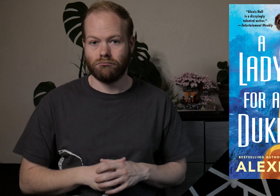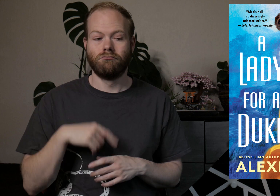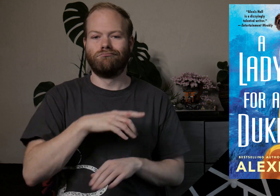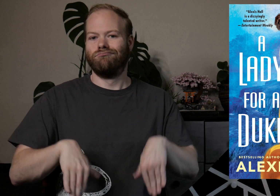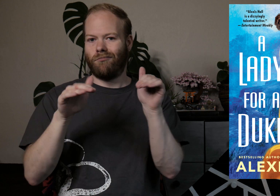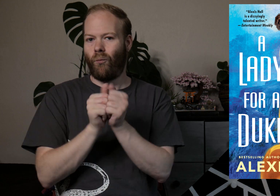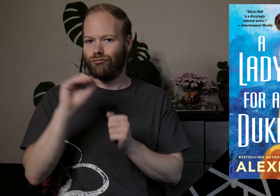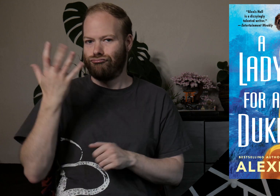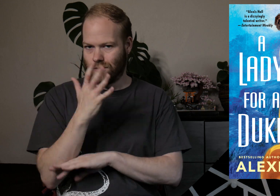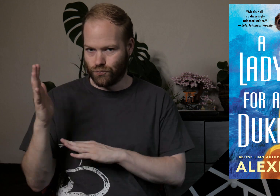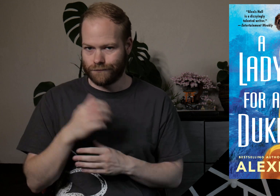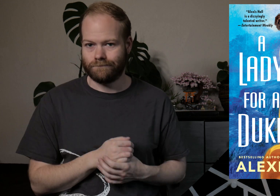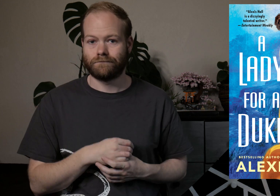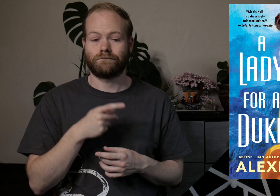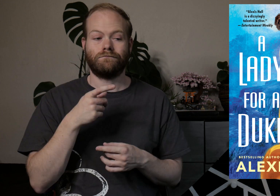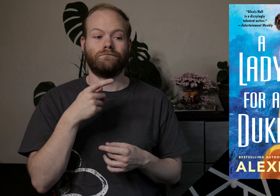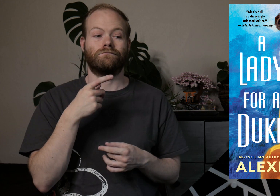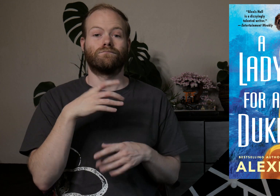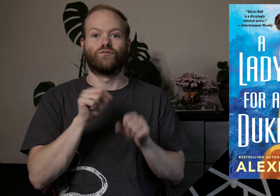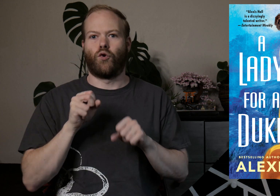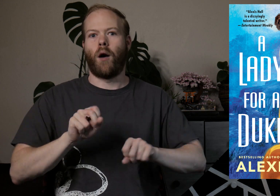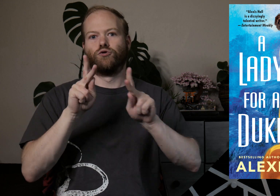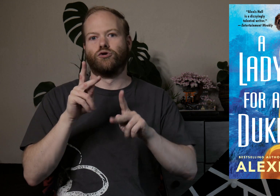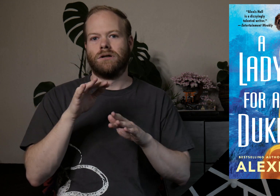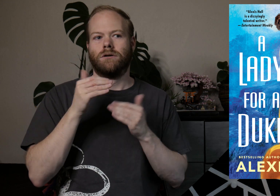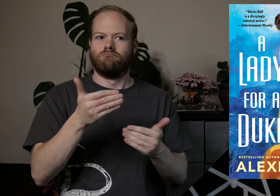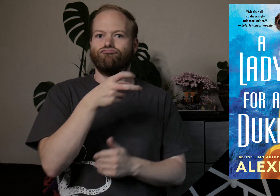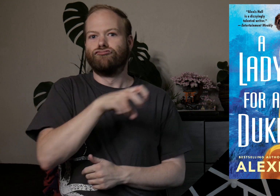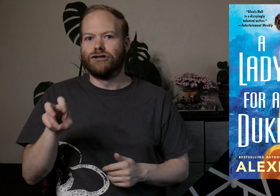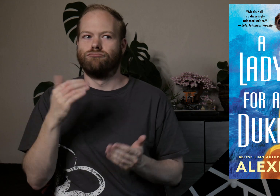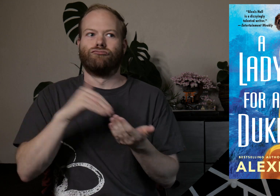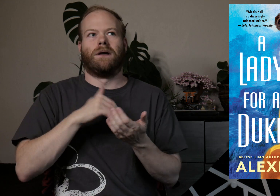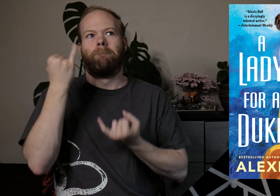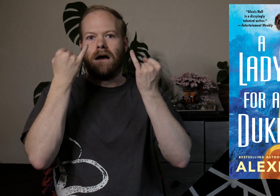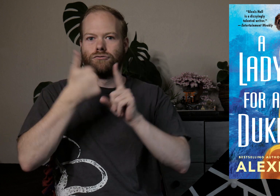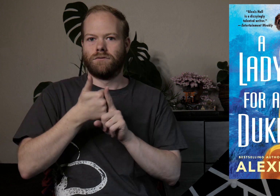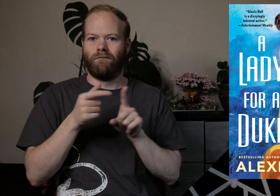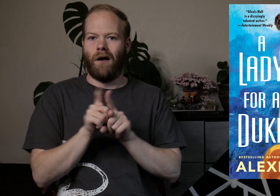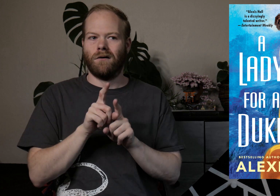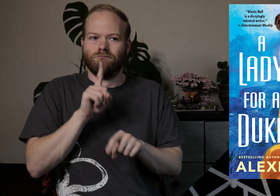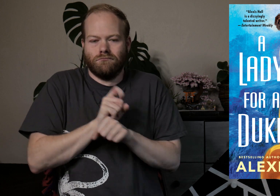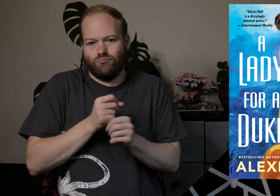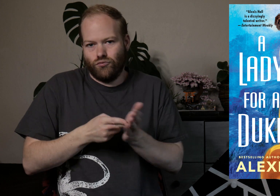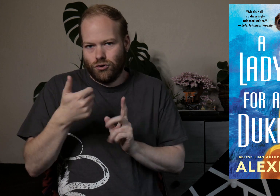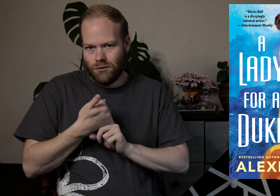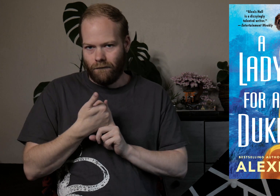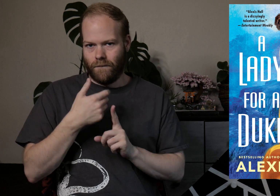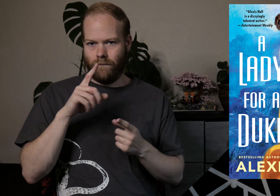She was raised with Gracewood, and took the opportunity to transition and reimagine herself as her true self